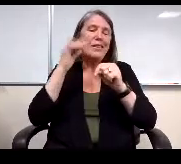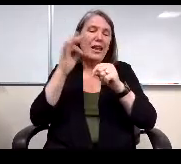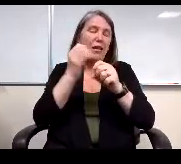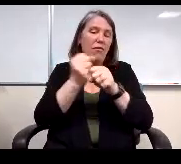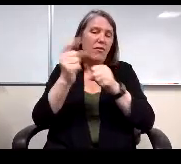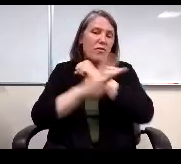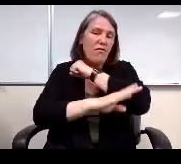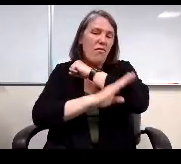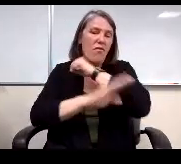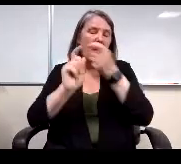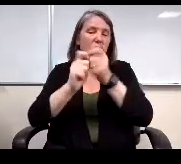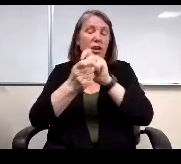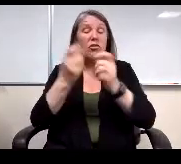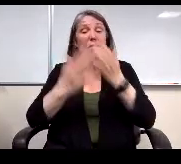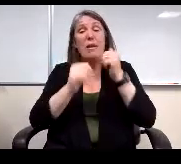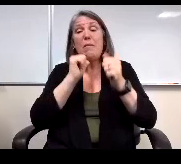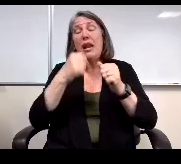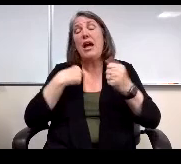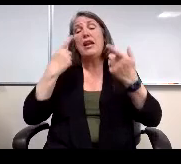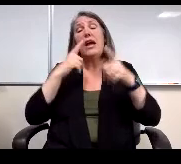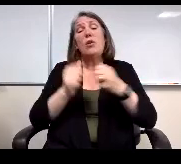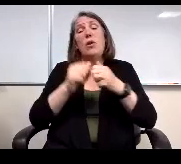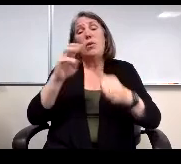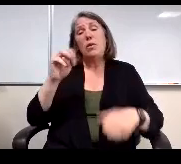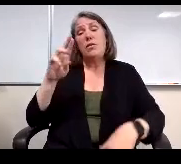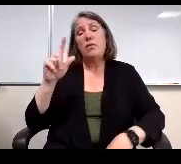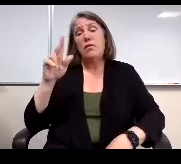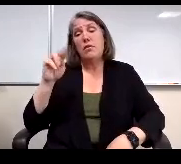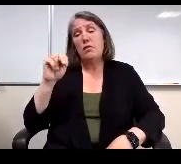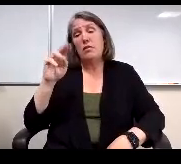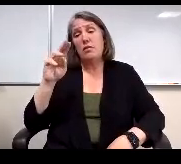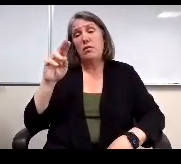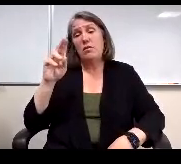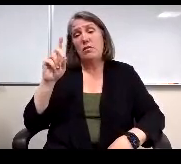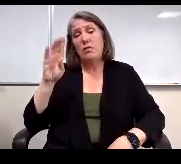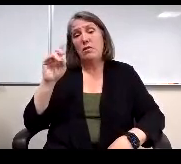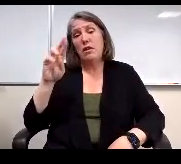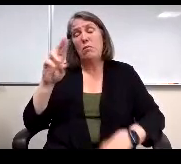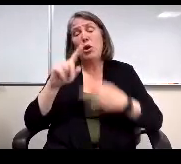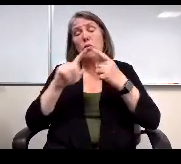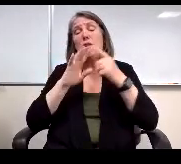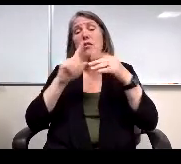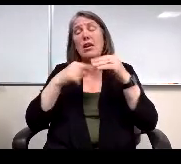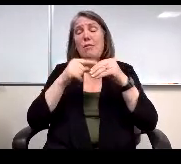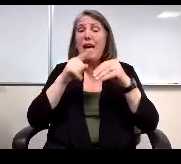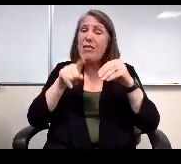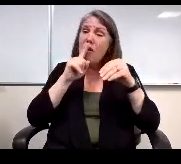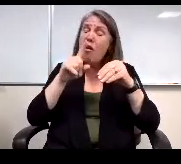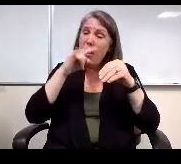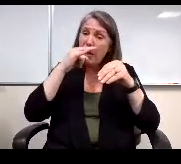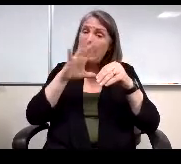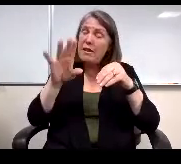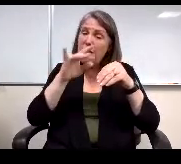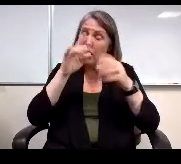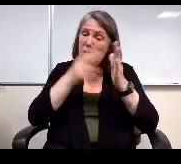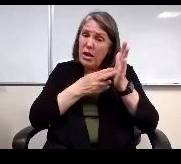but maybe not an I agree with Mr Lundberg when he talks about how you know there are kids and their integrity is is there because of their